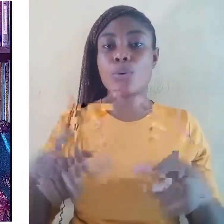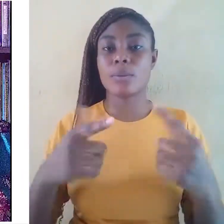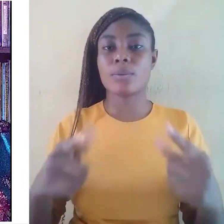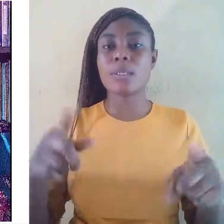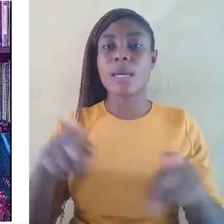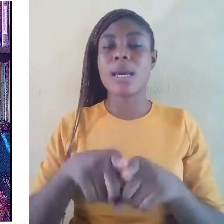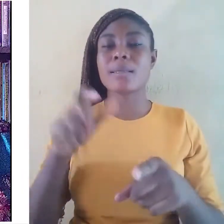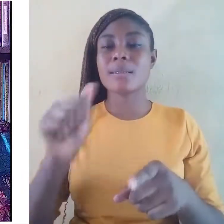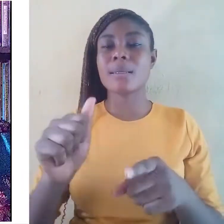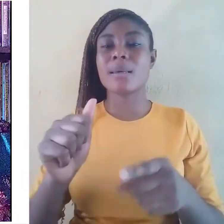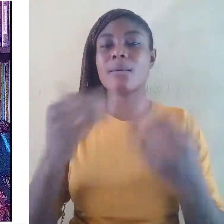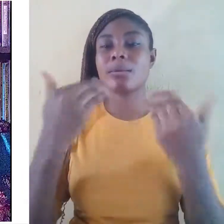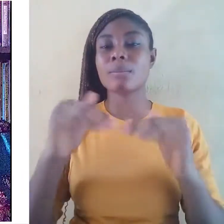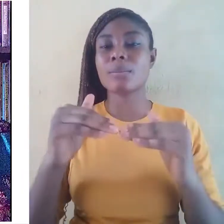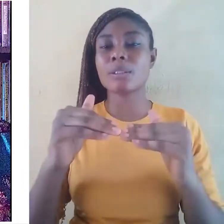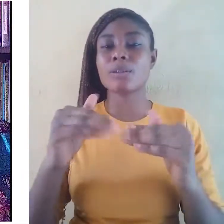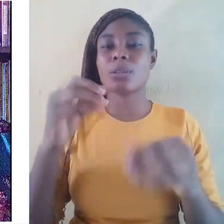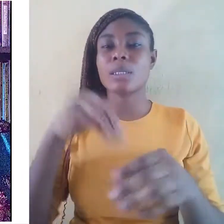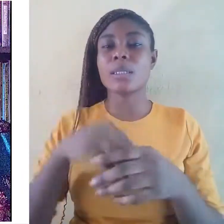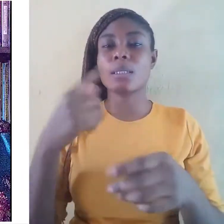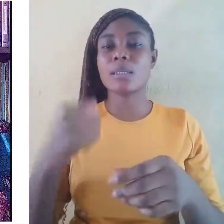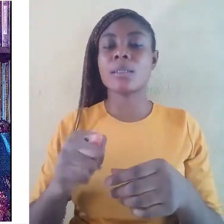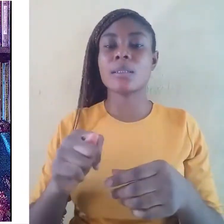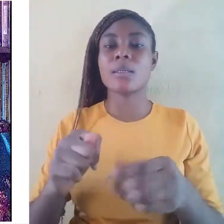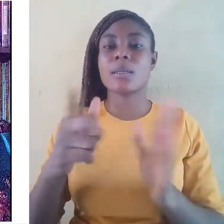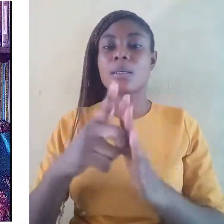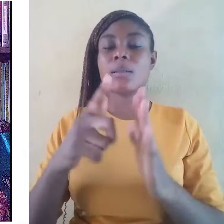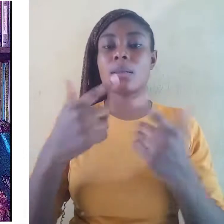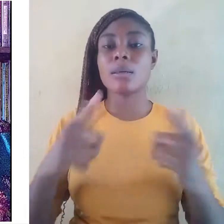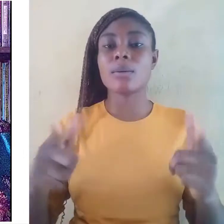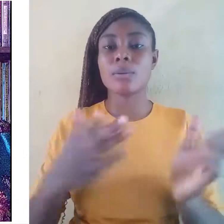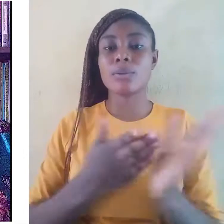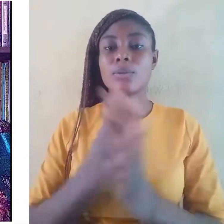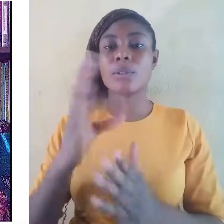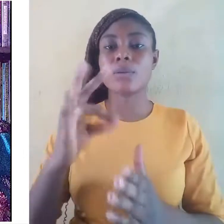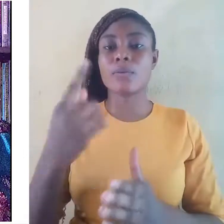in the linguistic rights of the speakers of these languages.